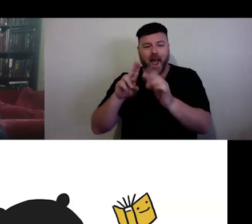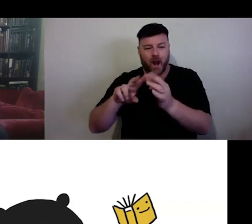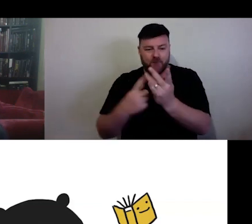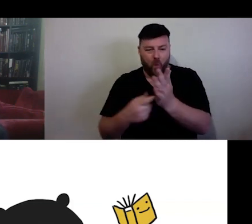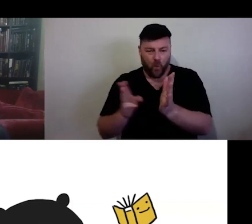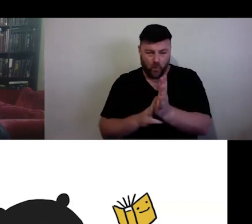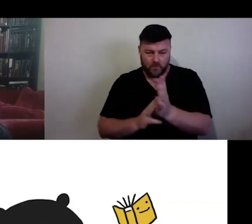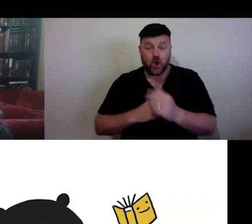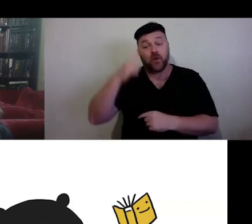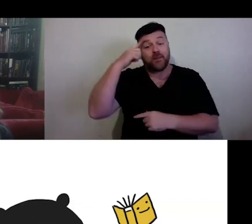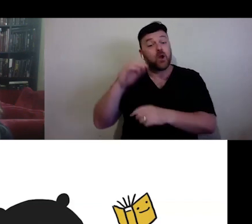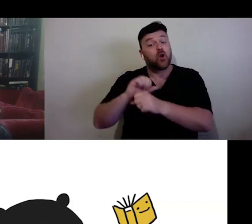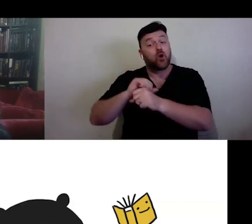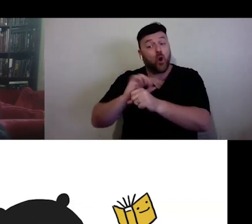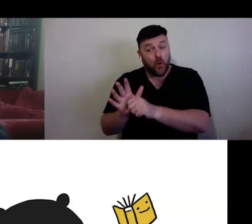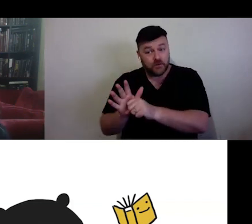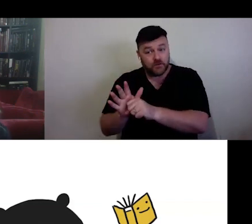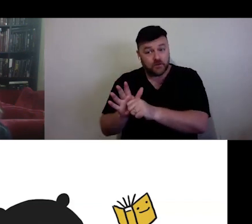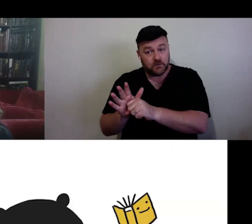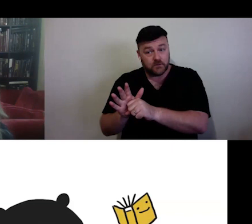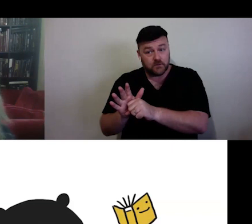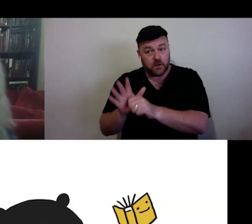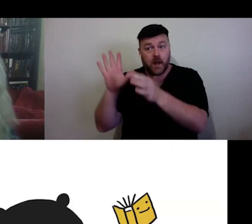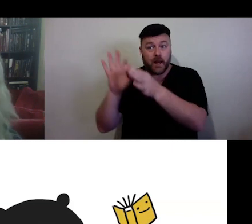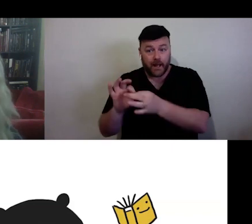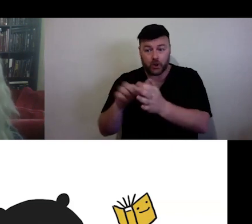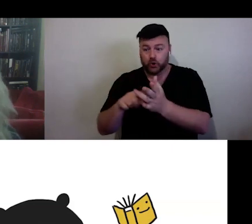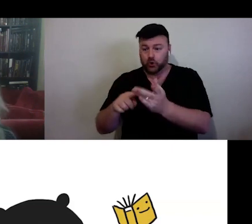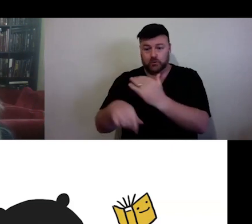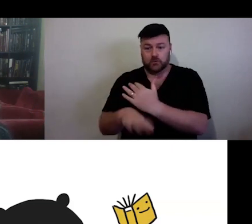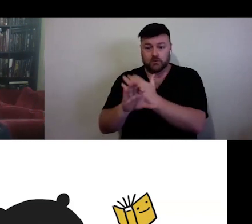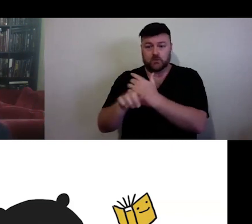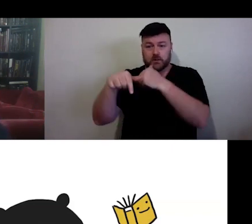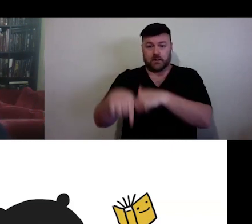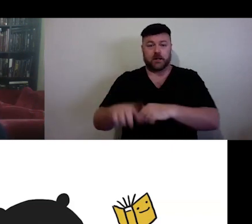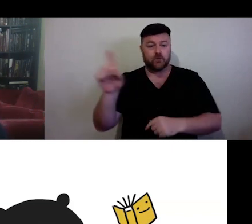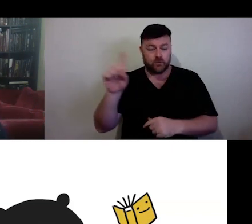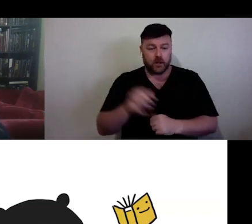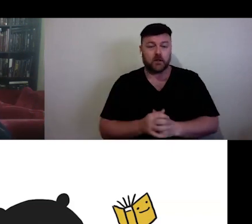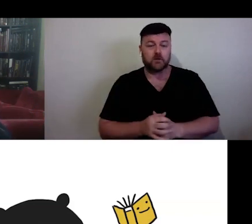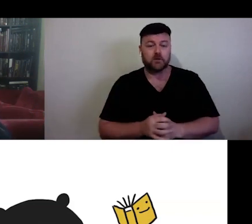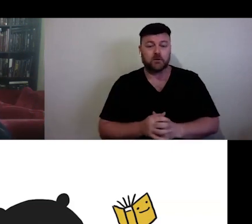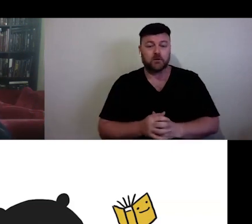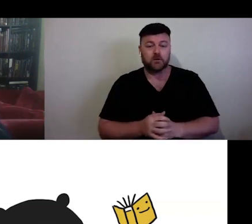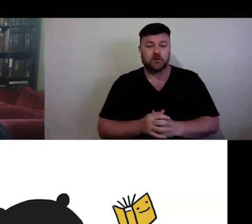this webinar at this point in time, joining from our unceded lands and countries.